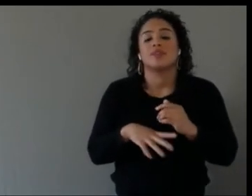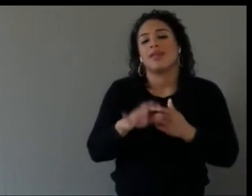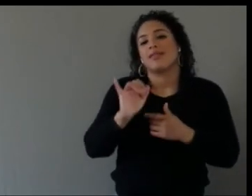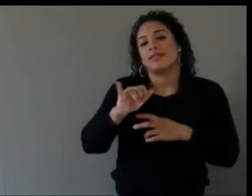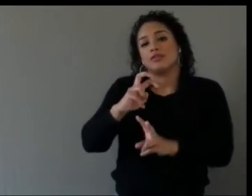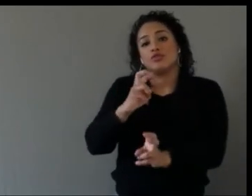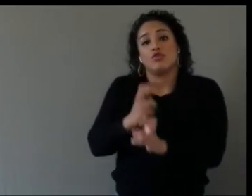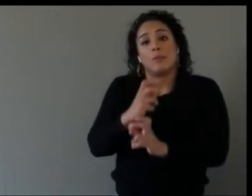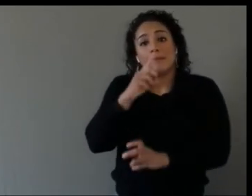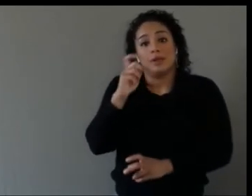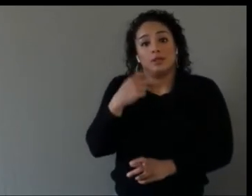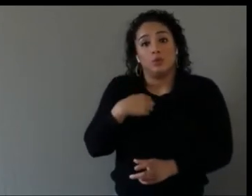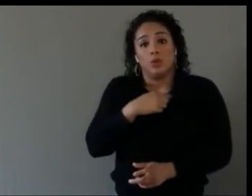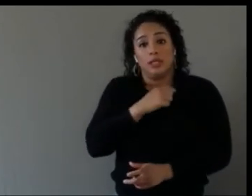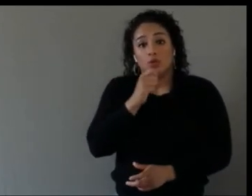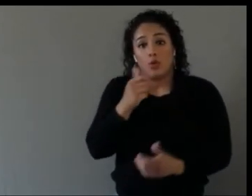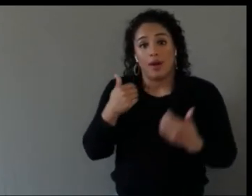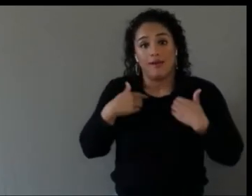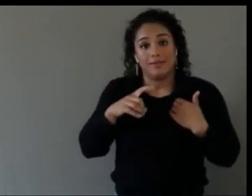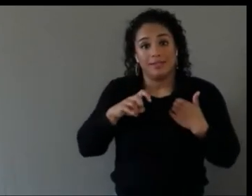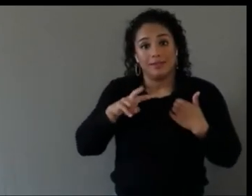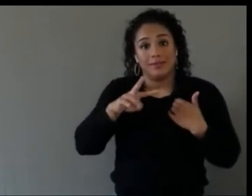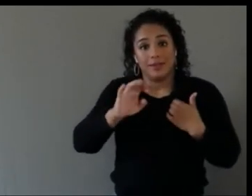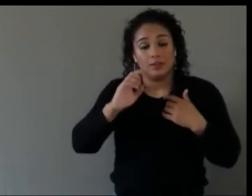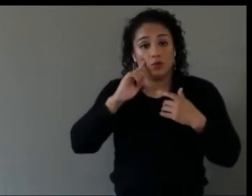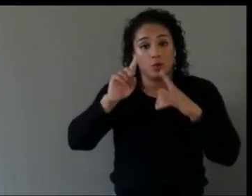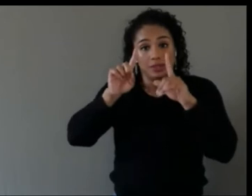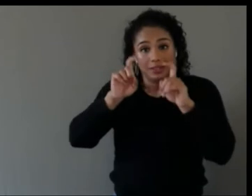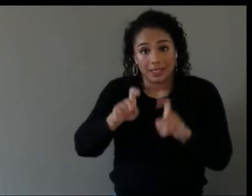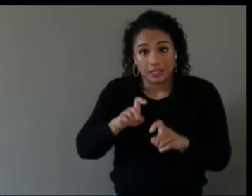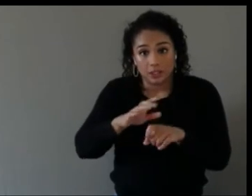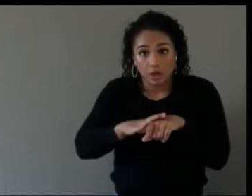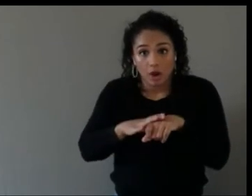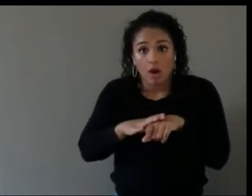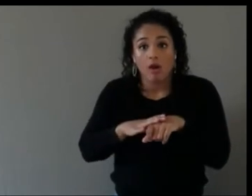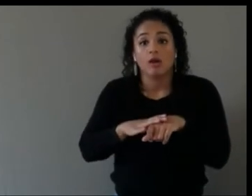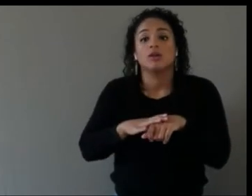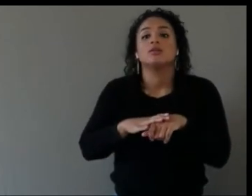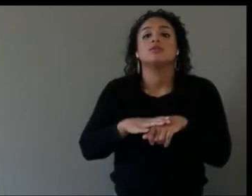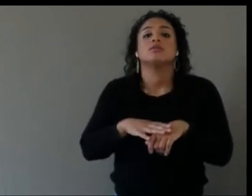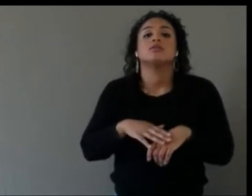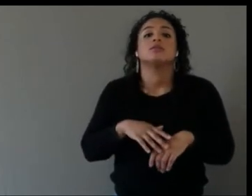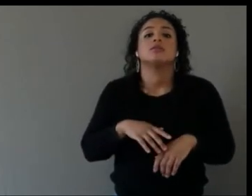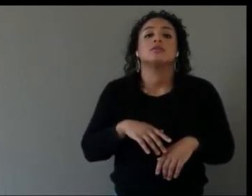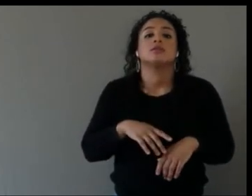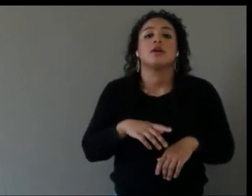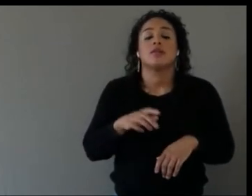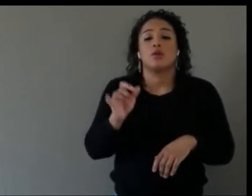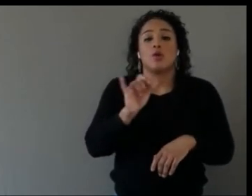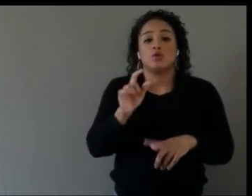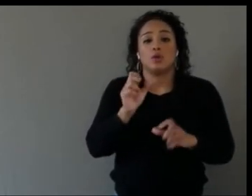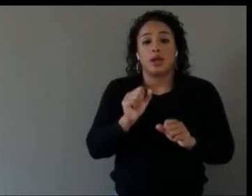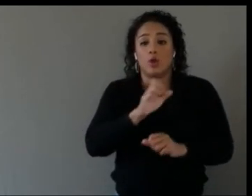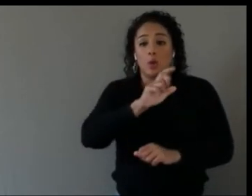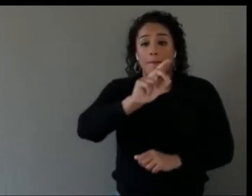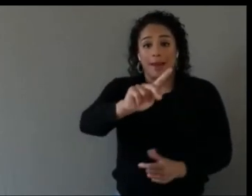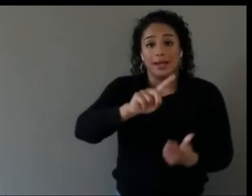go otherwise to people that already have experience of using devices more so, so just recognizing if you're building